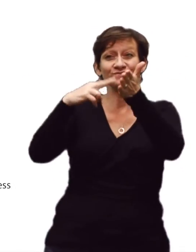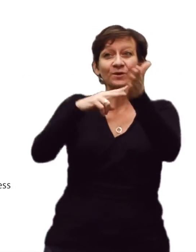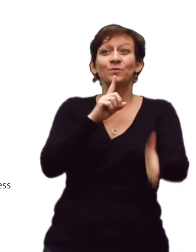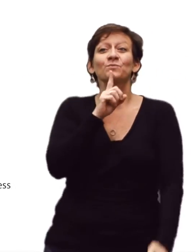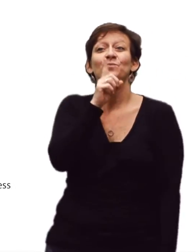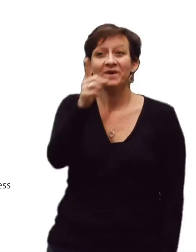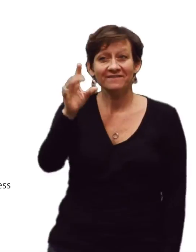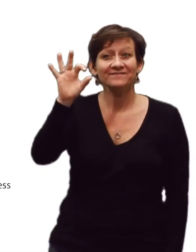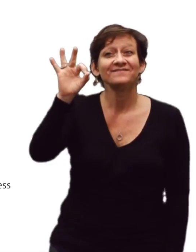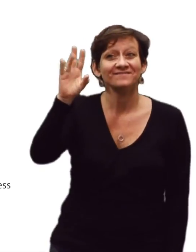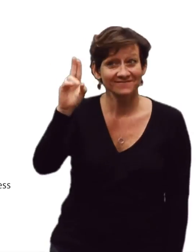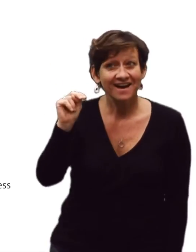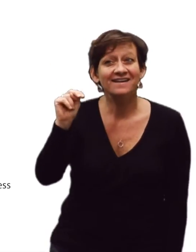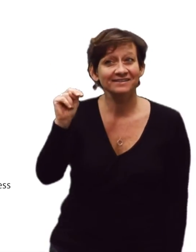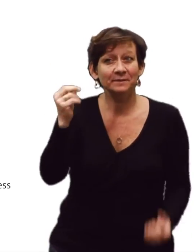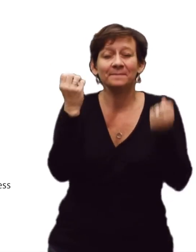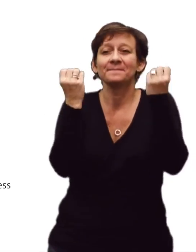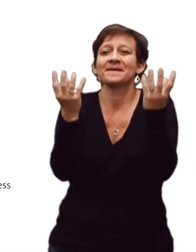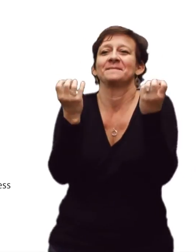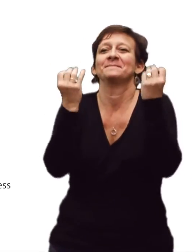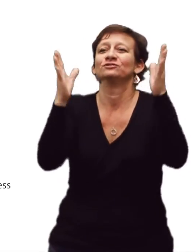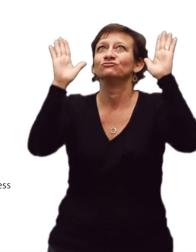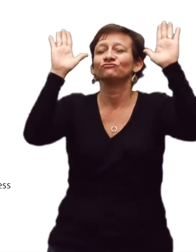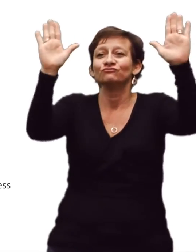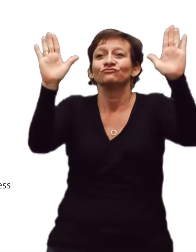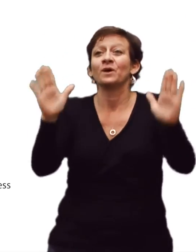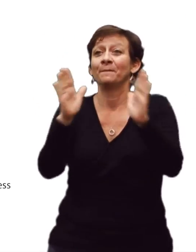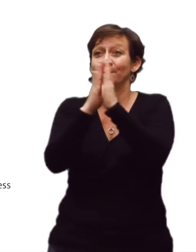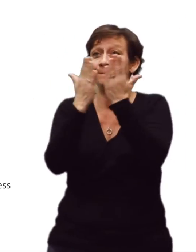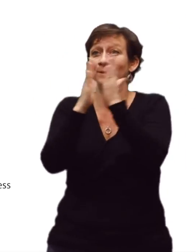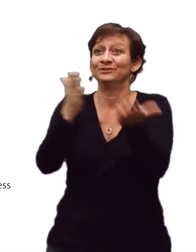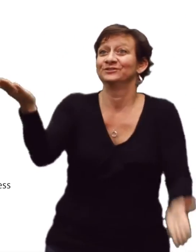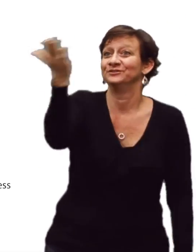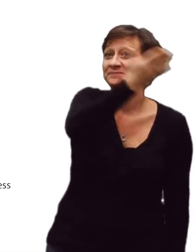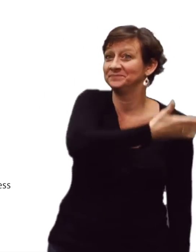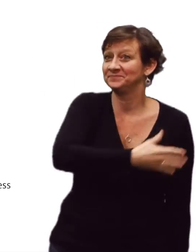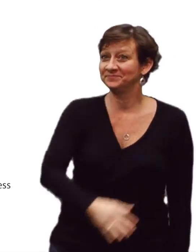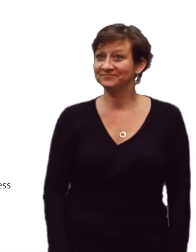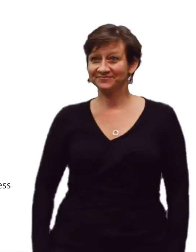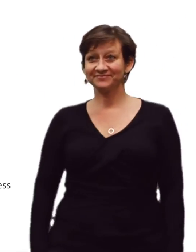Reading is really fun, there's so many wonderful books out there.